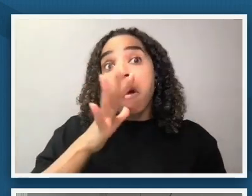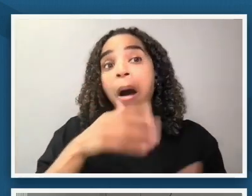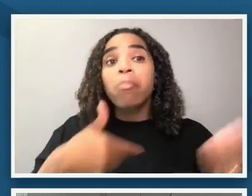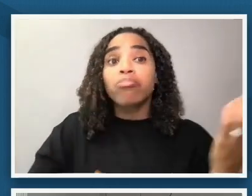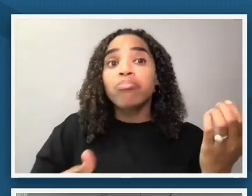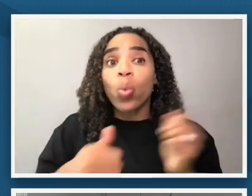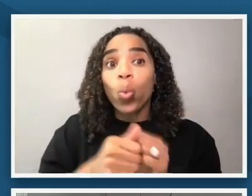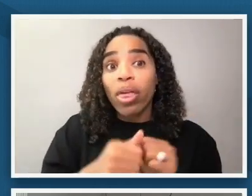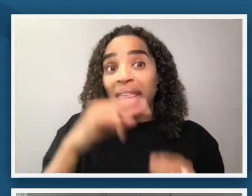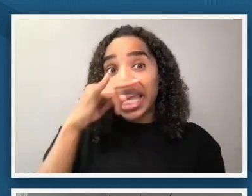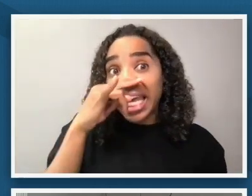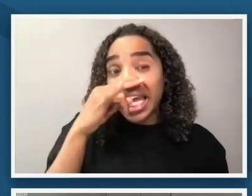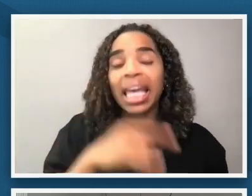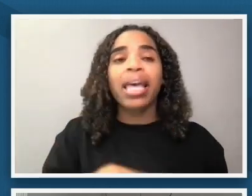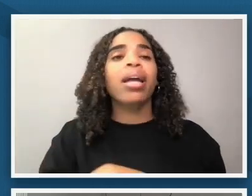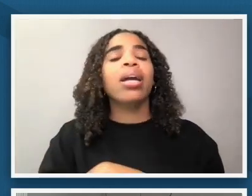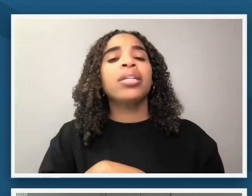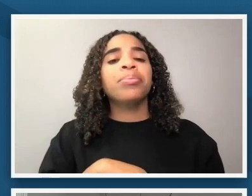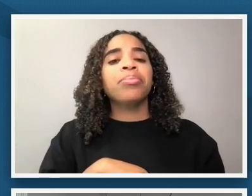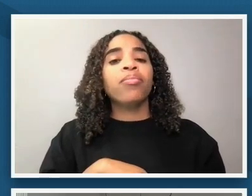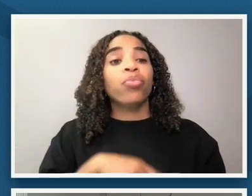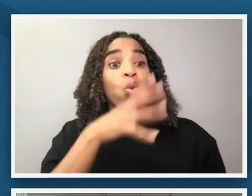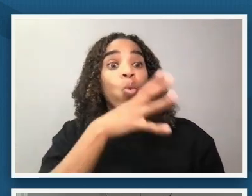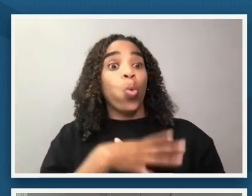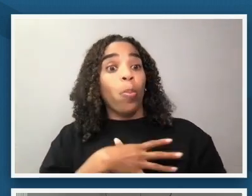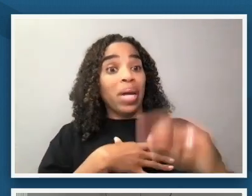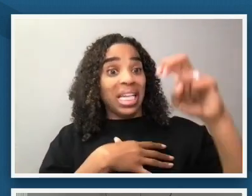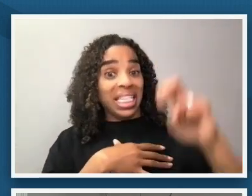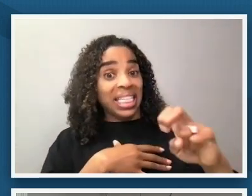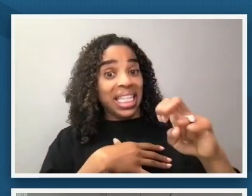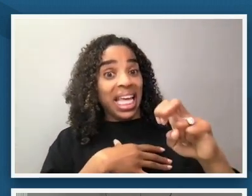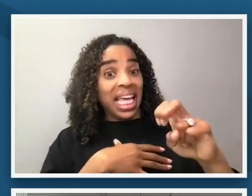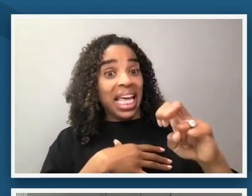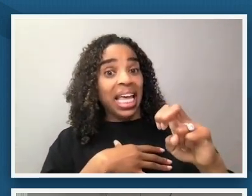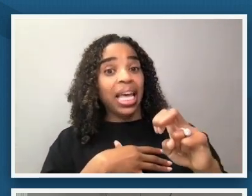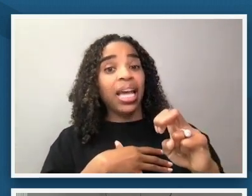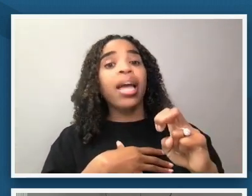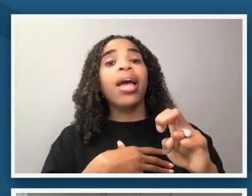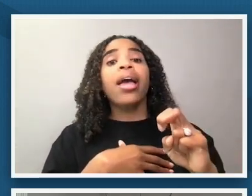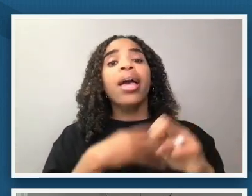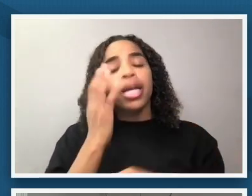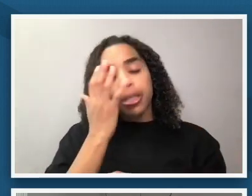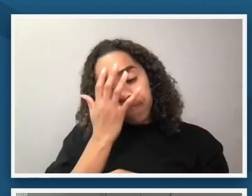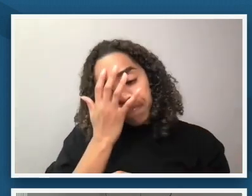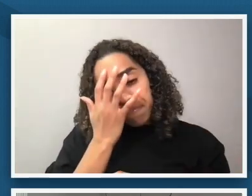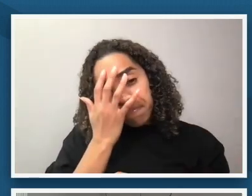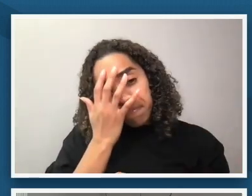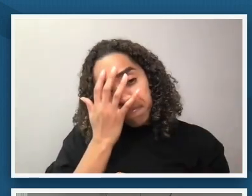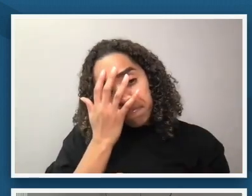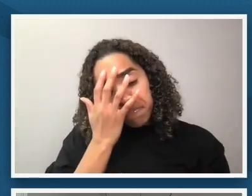noticing that the woman seated has her hands over her face or her hand over the face